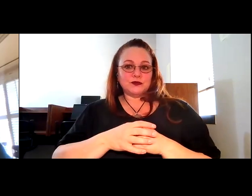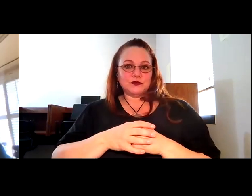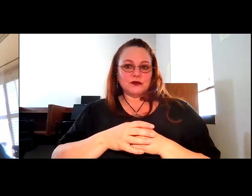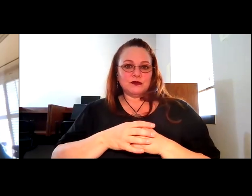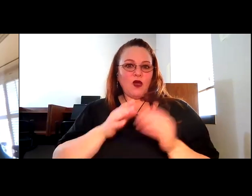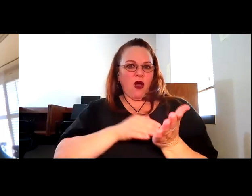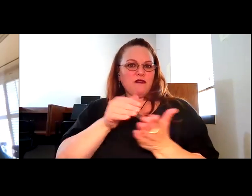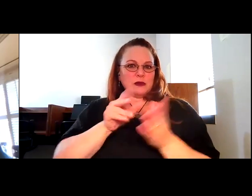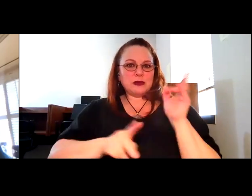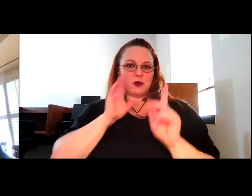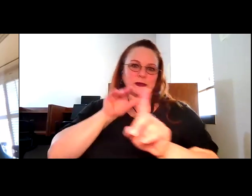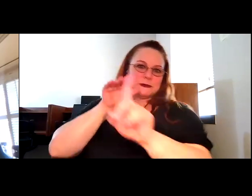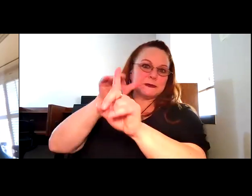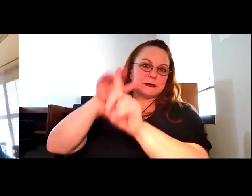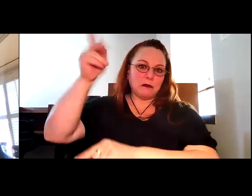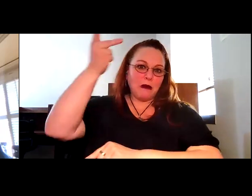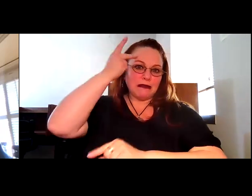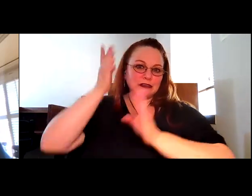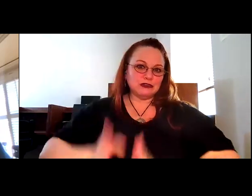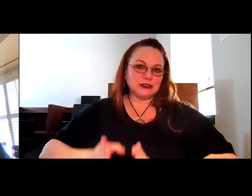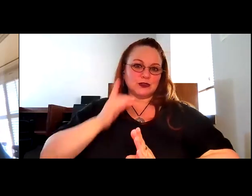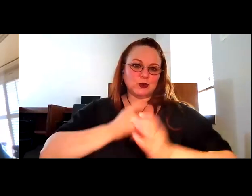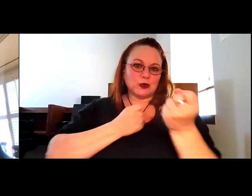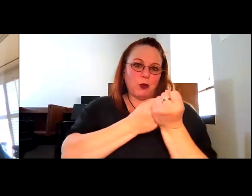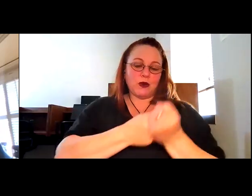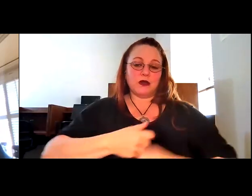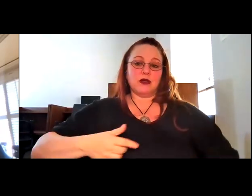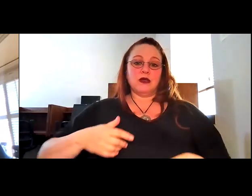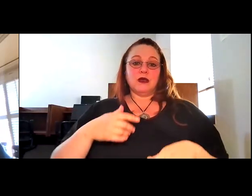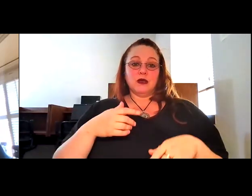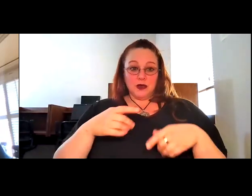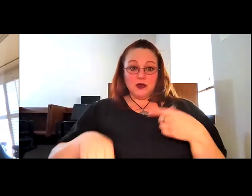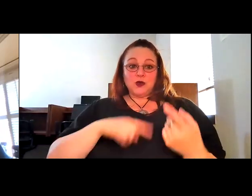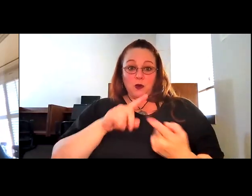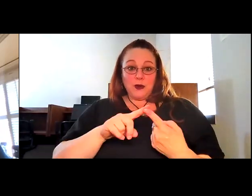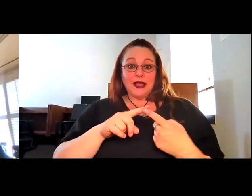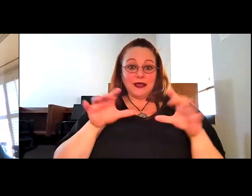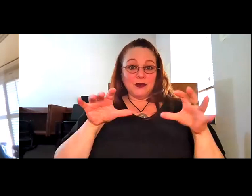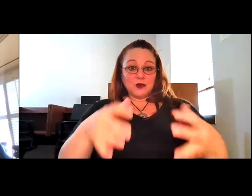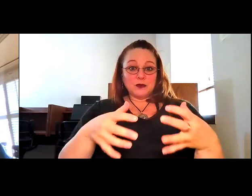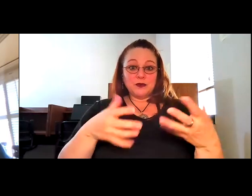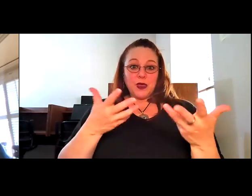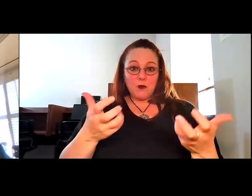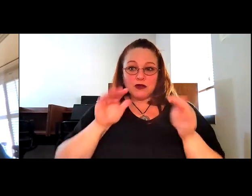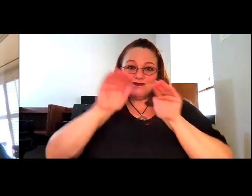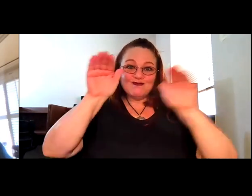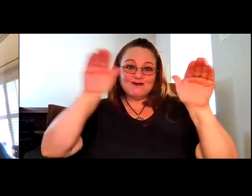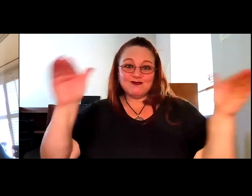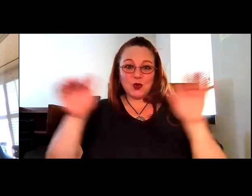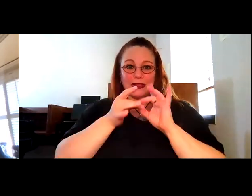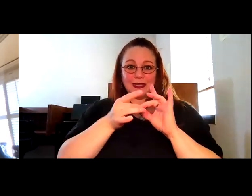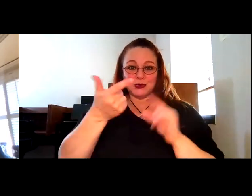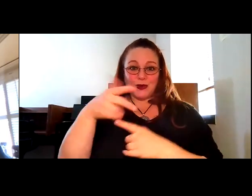Robyn Thomas: the majority of their constituents support gun regulation. They're trying to mobilize a smaller portion of their base, so they're willing to abrogate